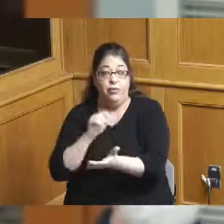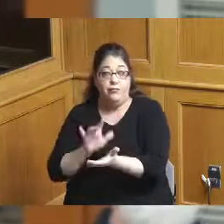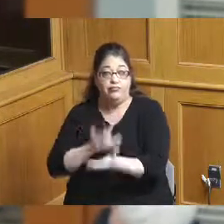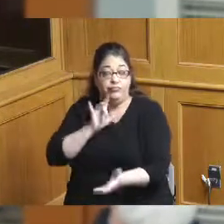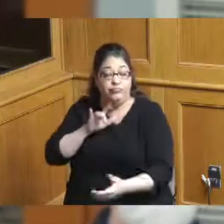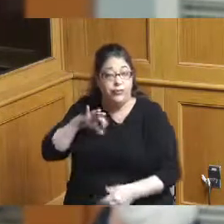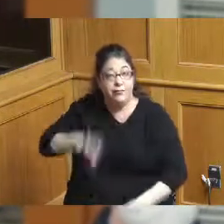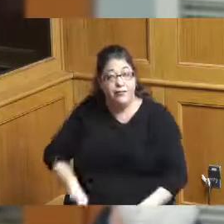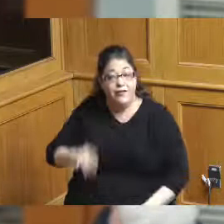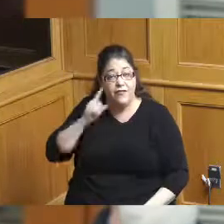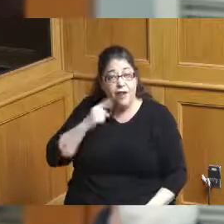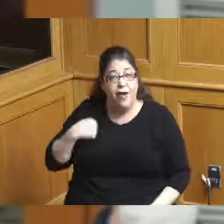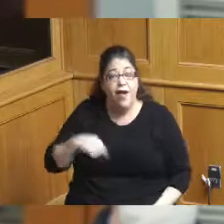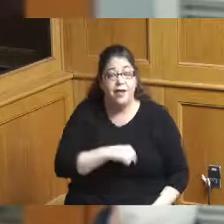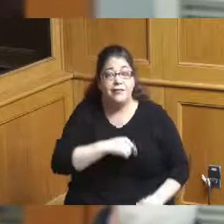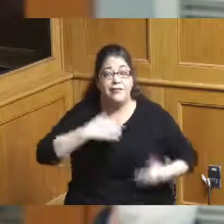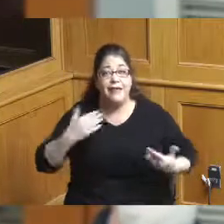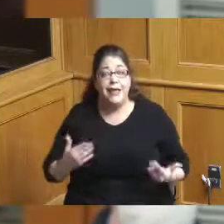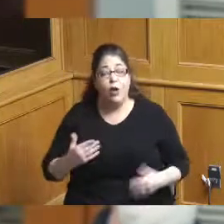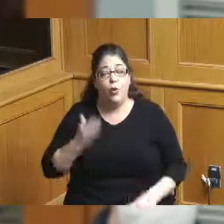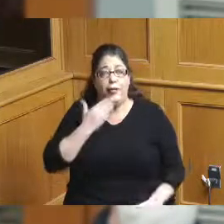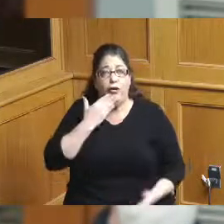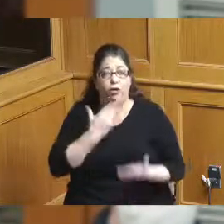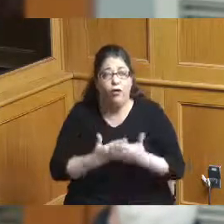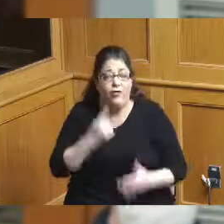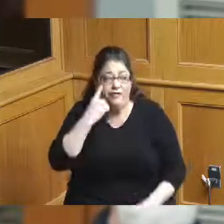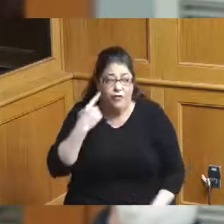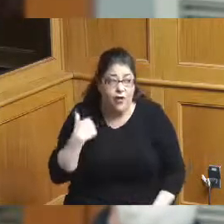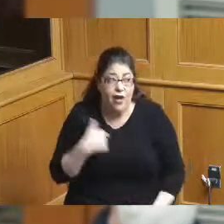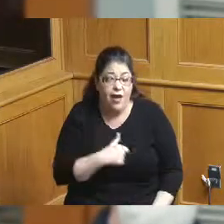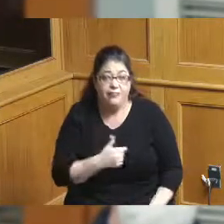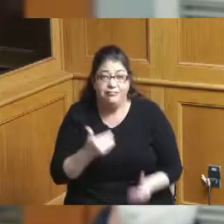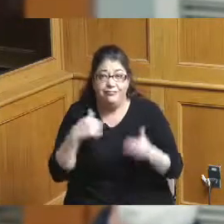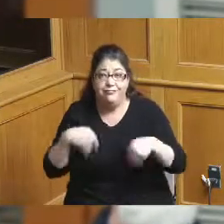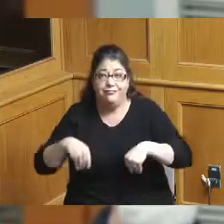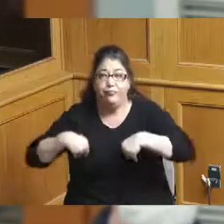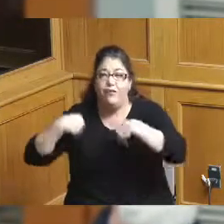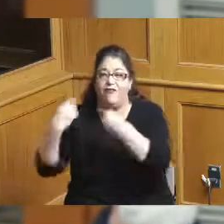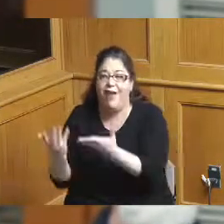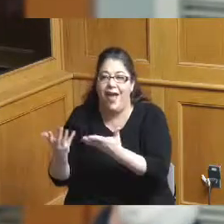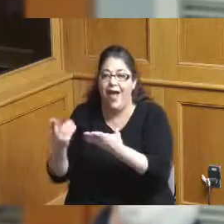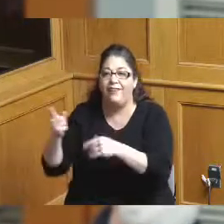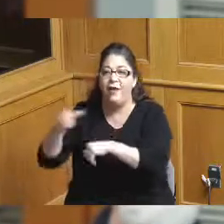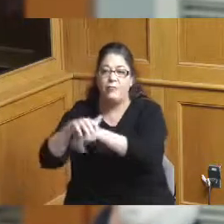out we would be well served to give a level of confidence that we are going to get the hotel